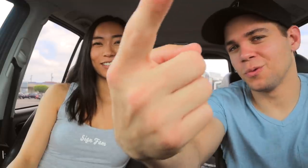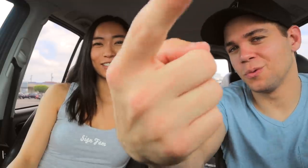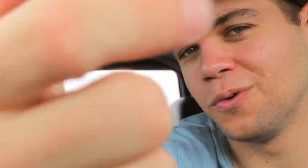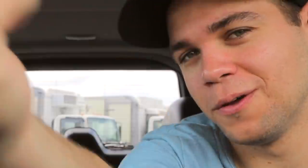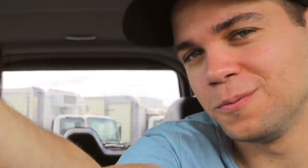OUT!